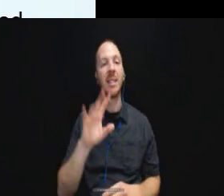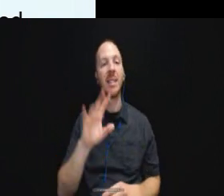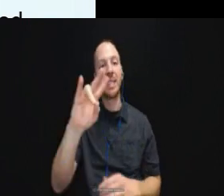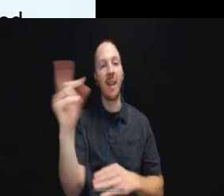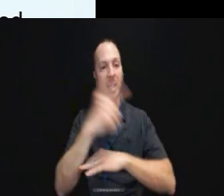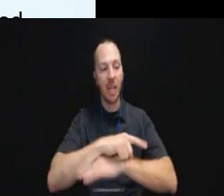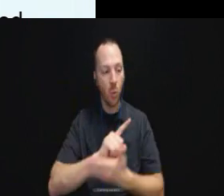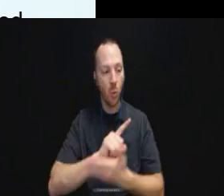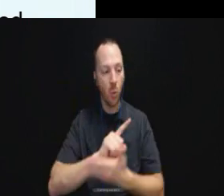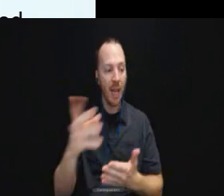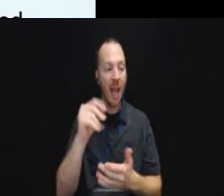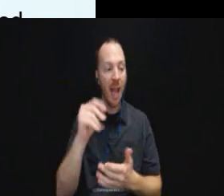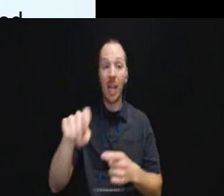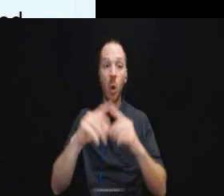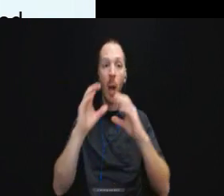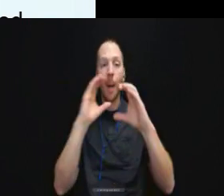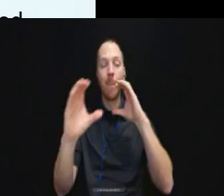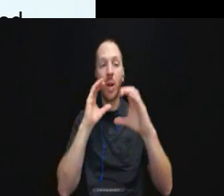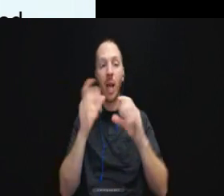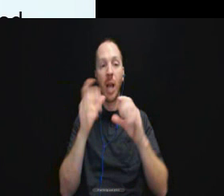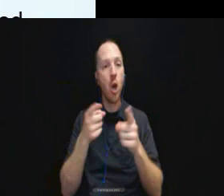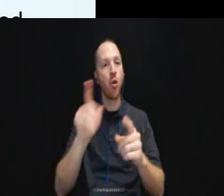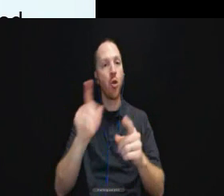And they need to communicate during that entire time.